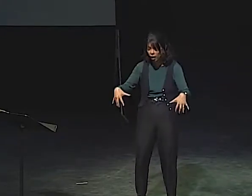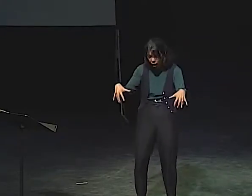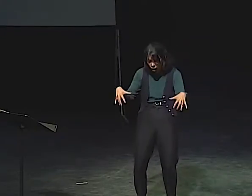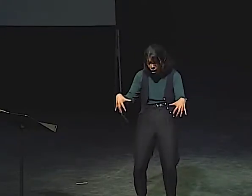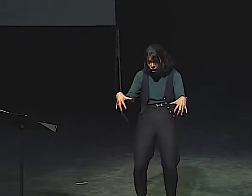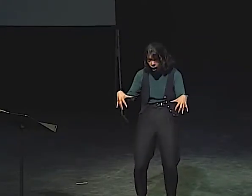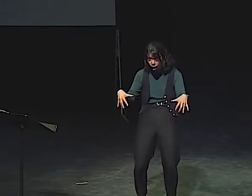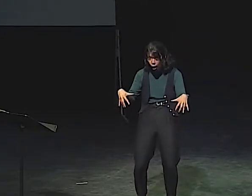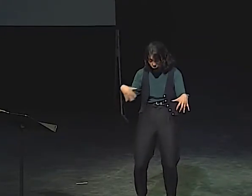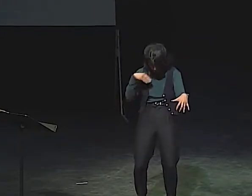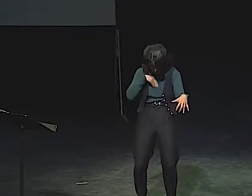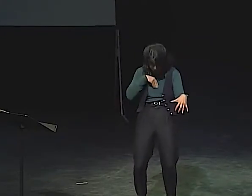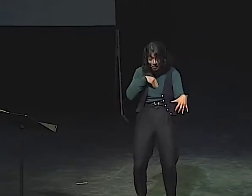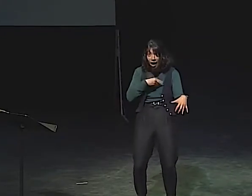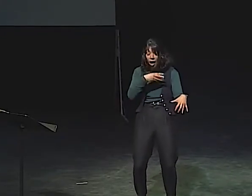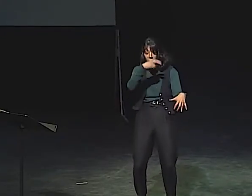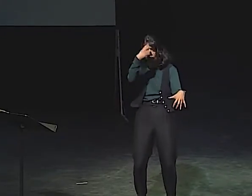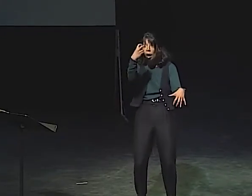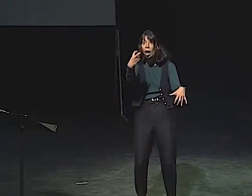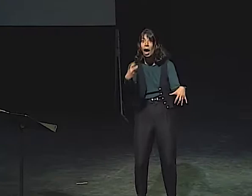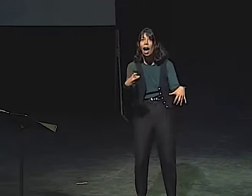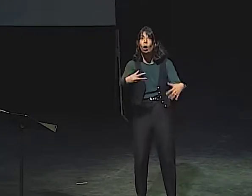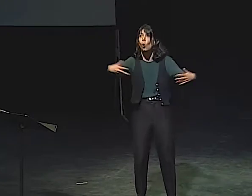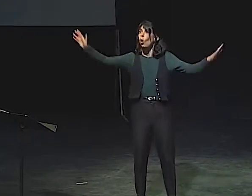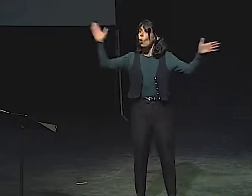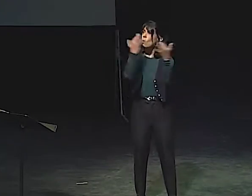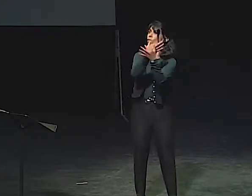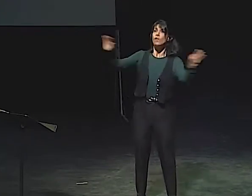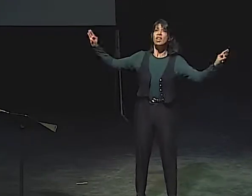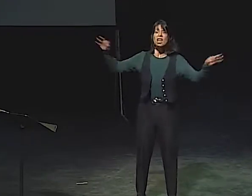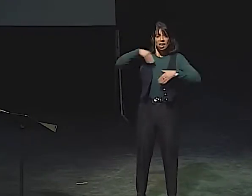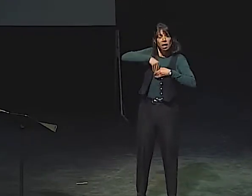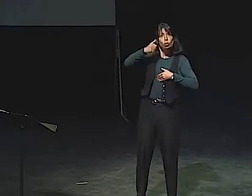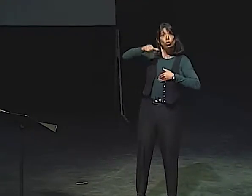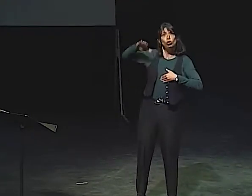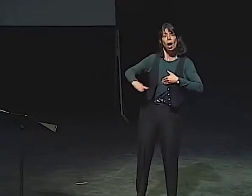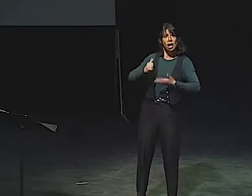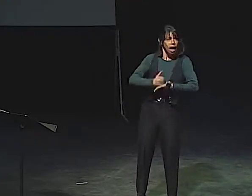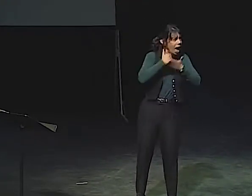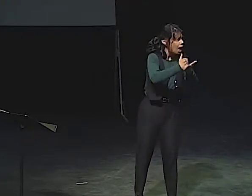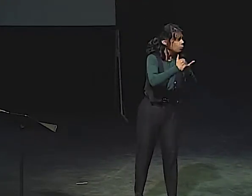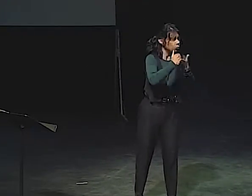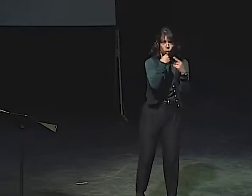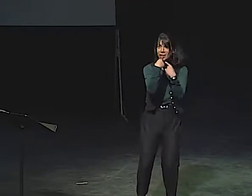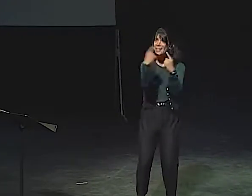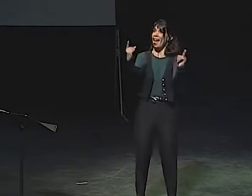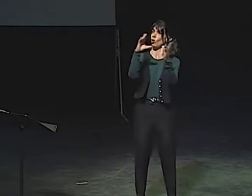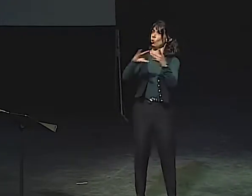AND SHE GOES HOME IN SHOCK. AND THE INNER CHILD COMES OUT